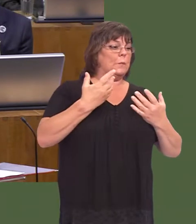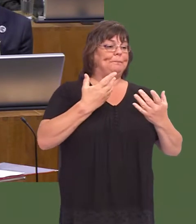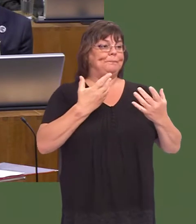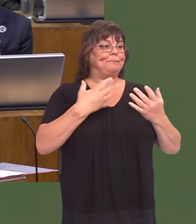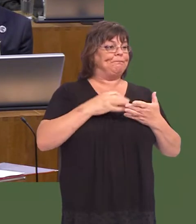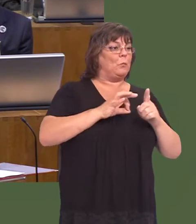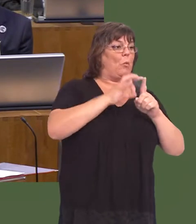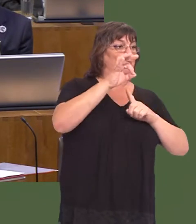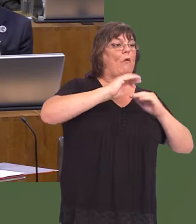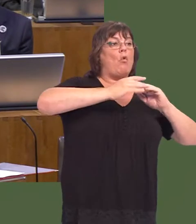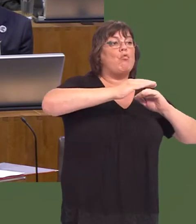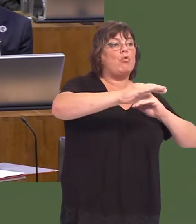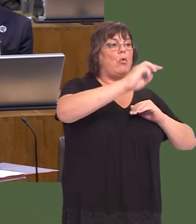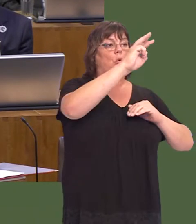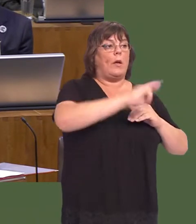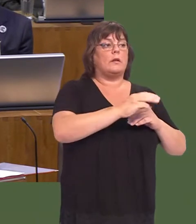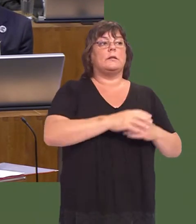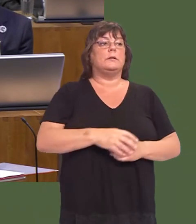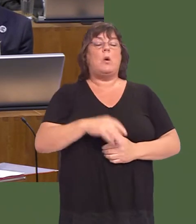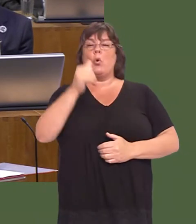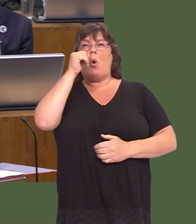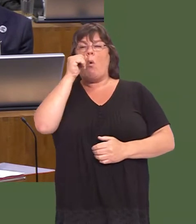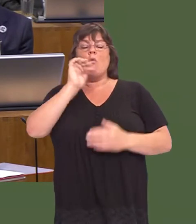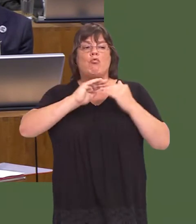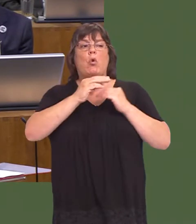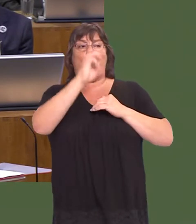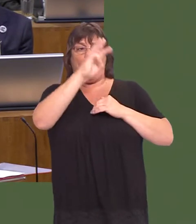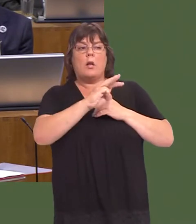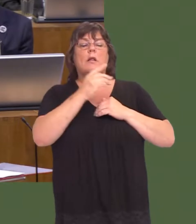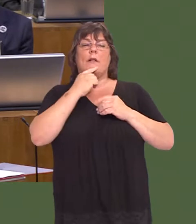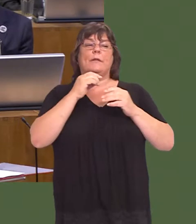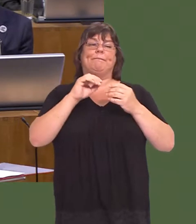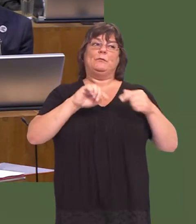We know that rural Wales will have specific challenges particularly with regard to Brexit.